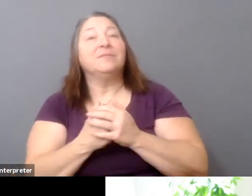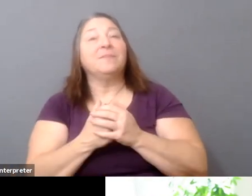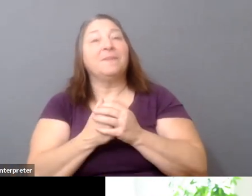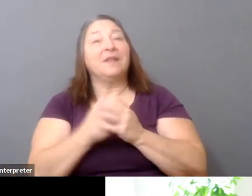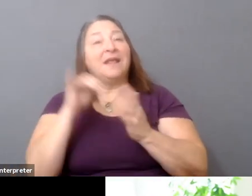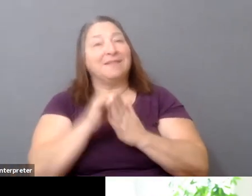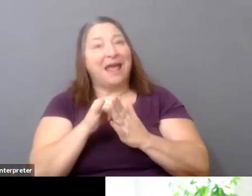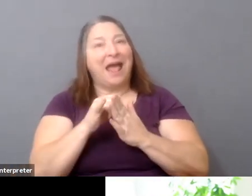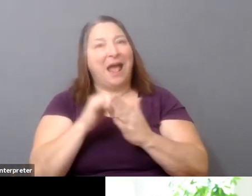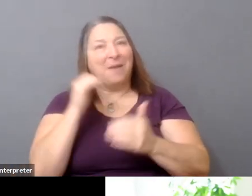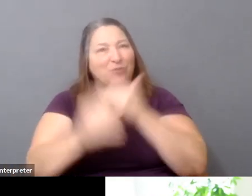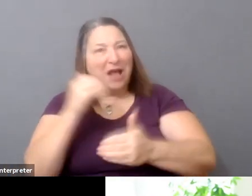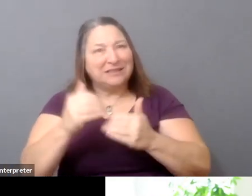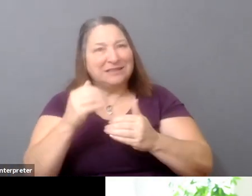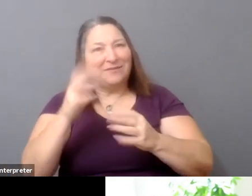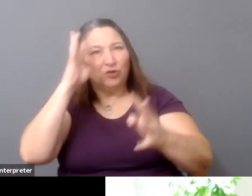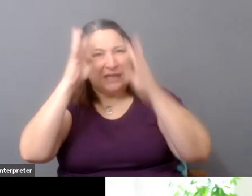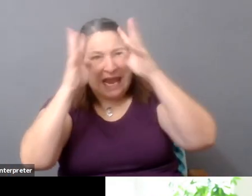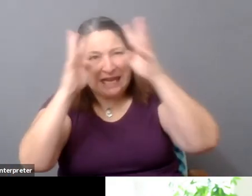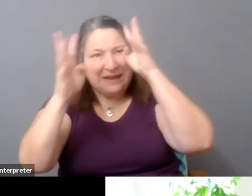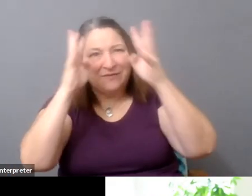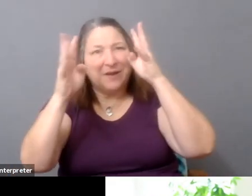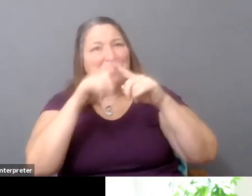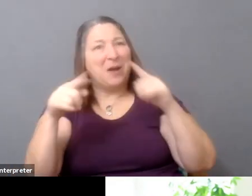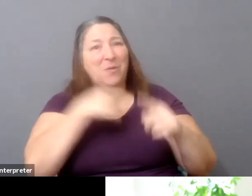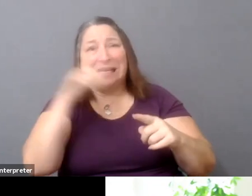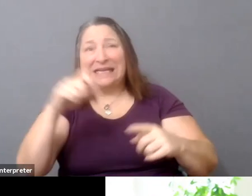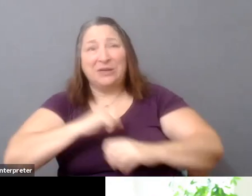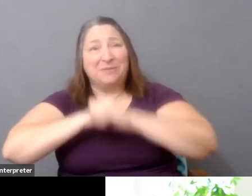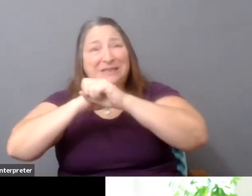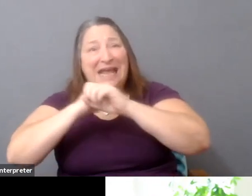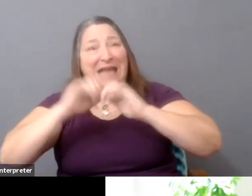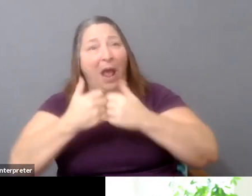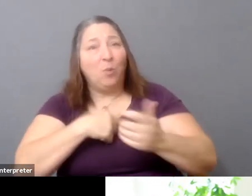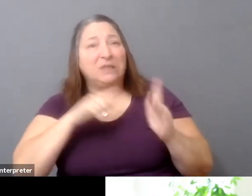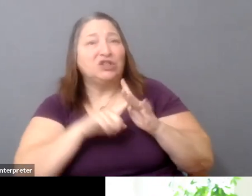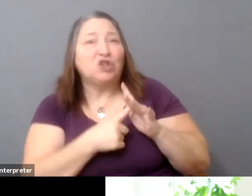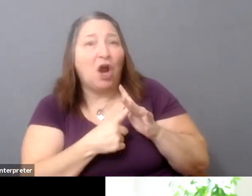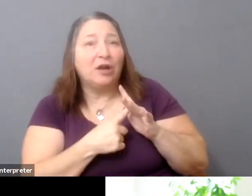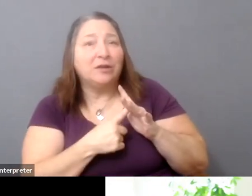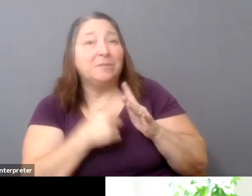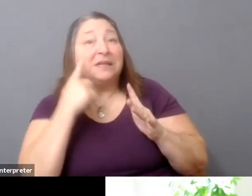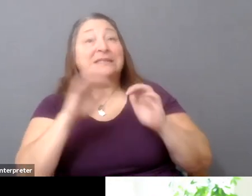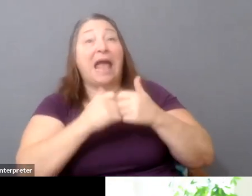But I think it's rearchitecting how you get started in that way that is really going to change, you know,